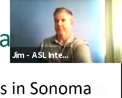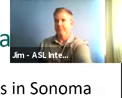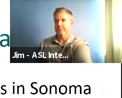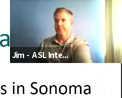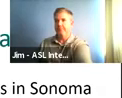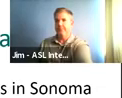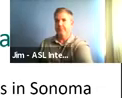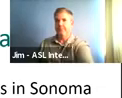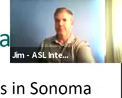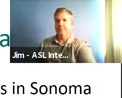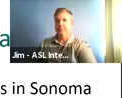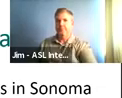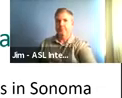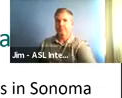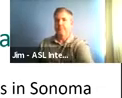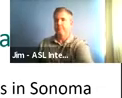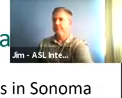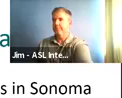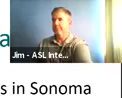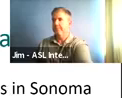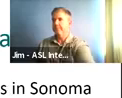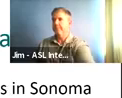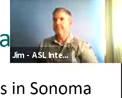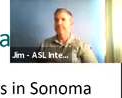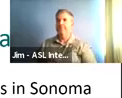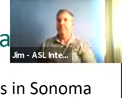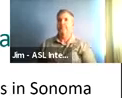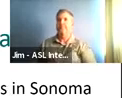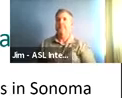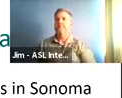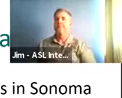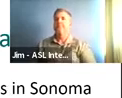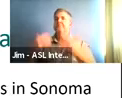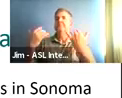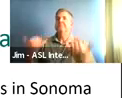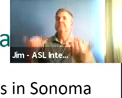I want to go over our skilled nursing and residential care facility outbreaks